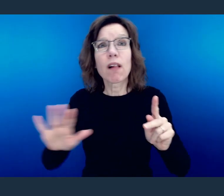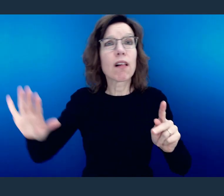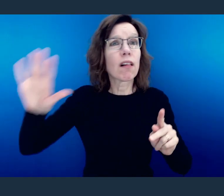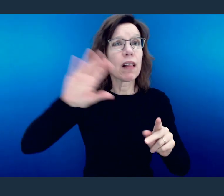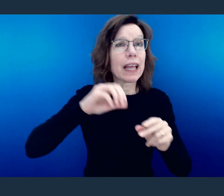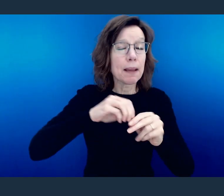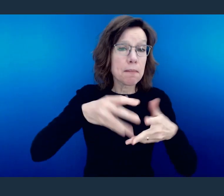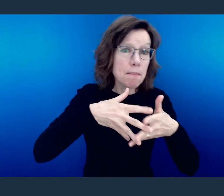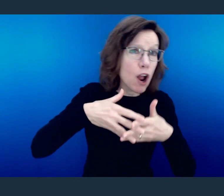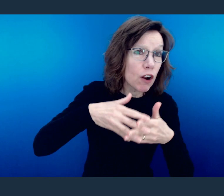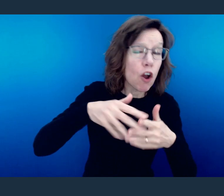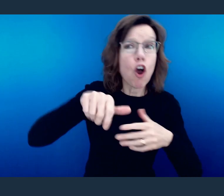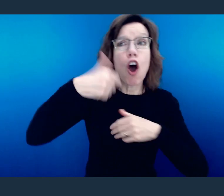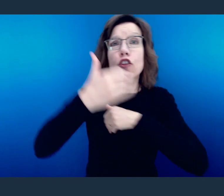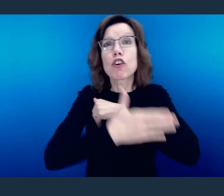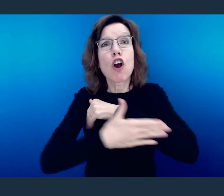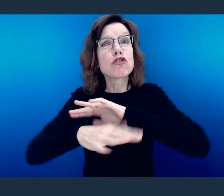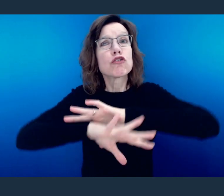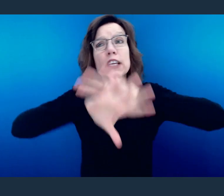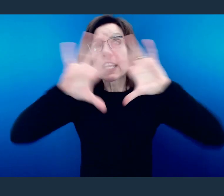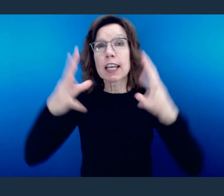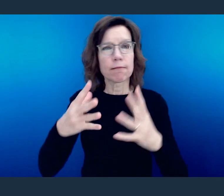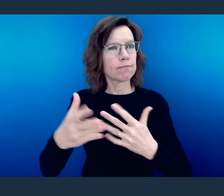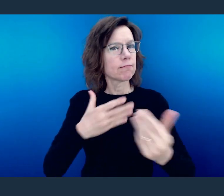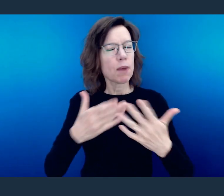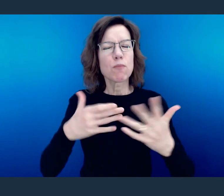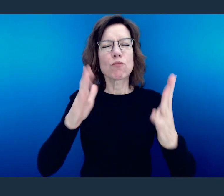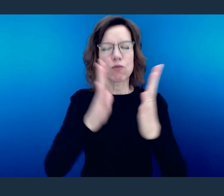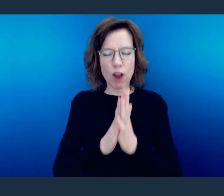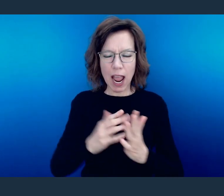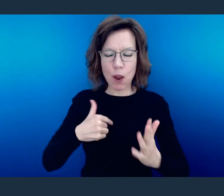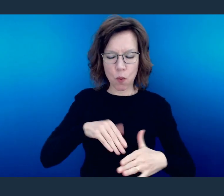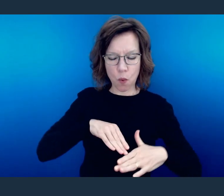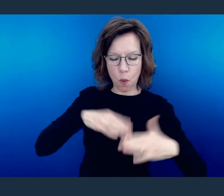and across the world, that our hearts might be ready to receive what You have for us,